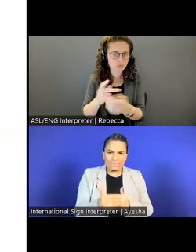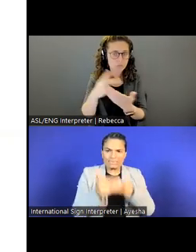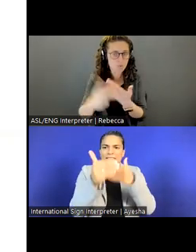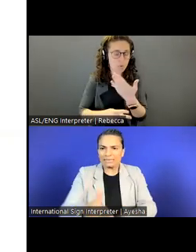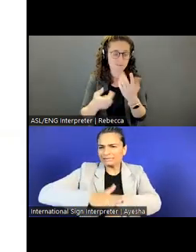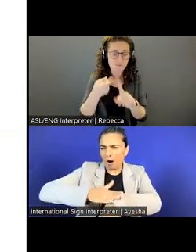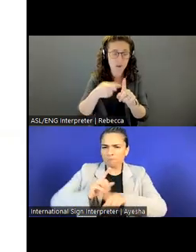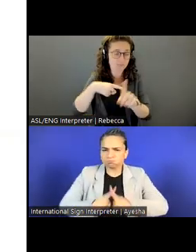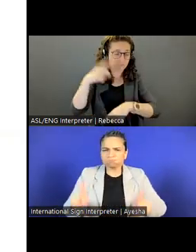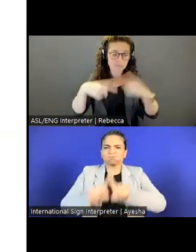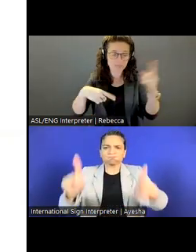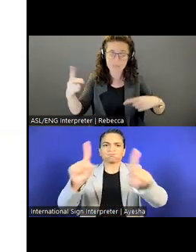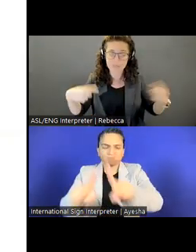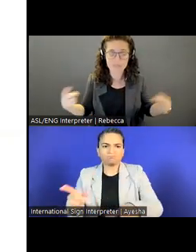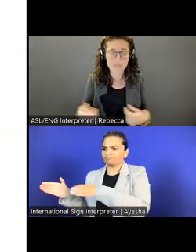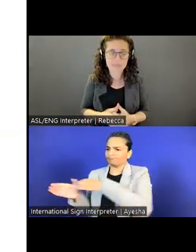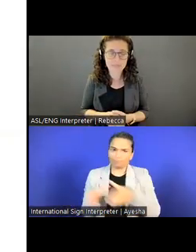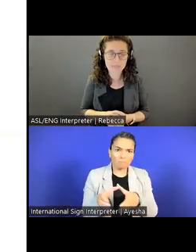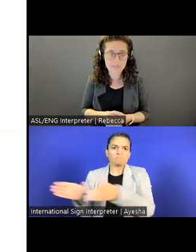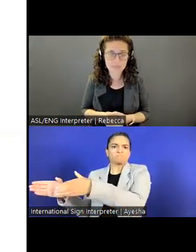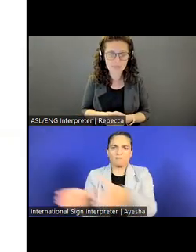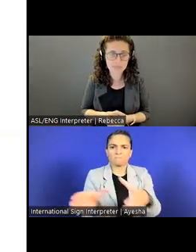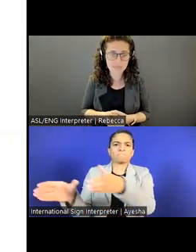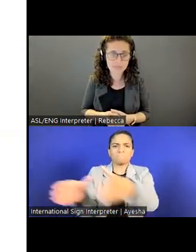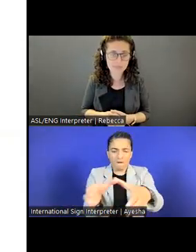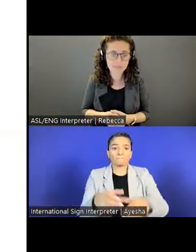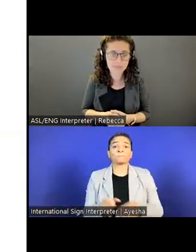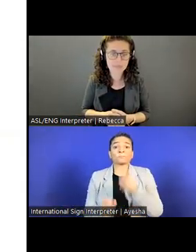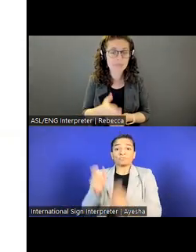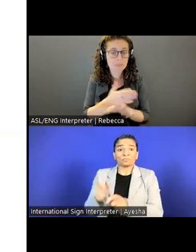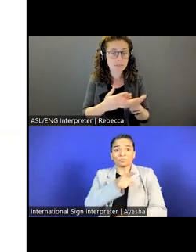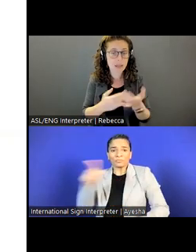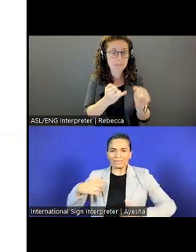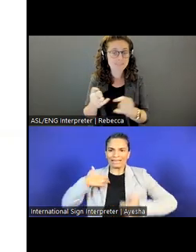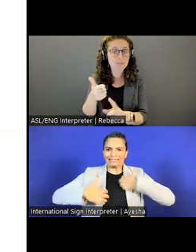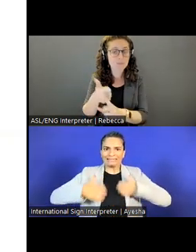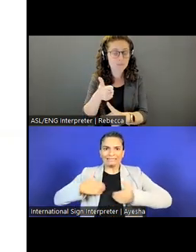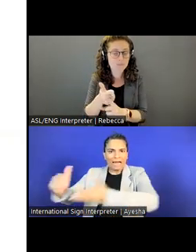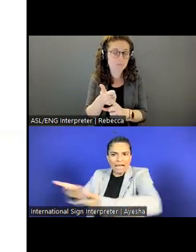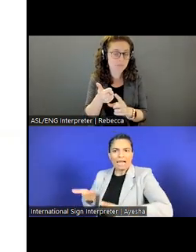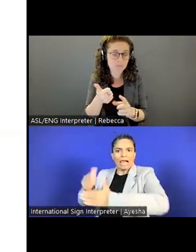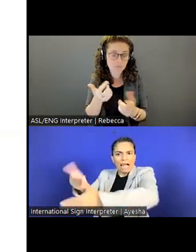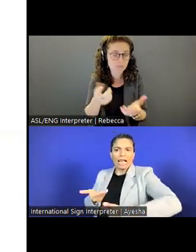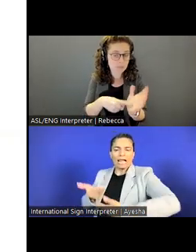Those with diverse backgrounds, as well as individuals who happen to have disabilities